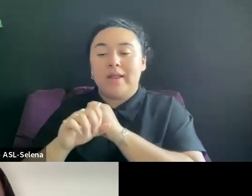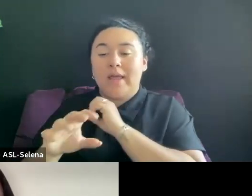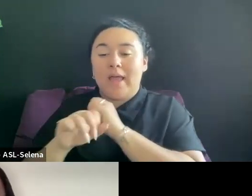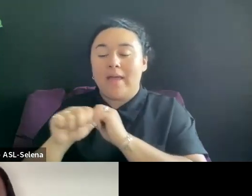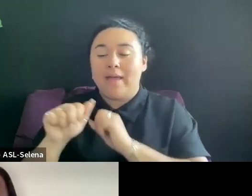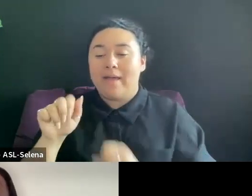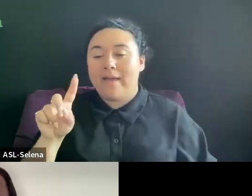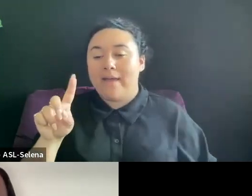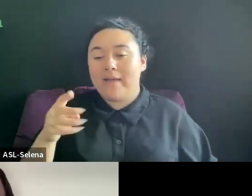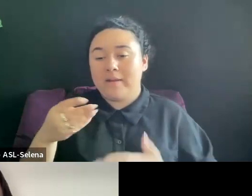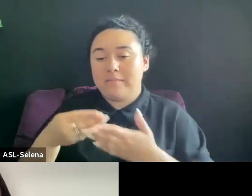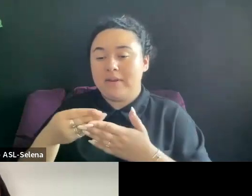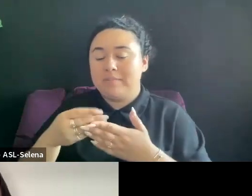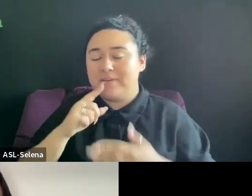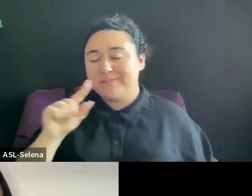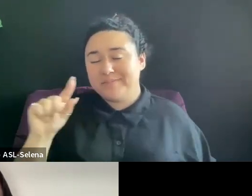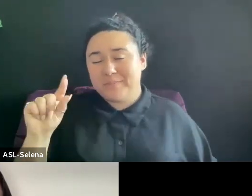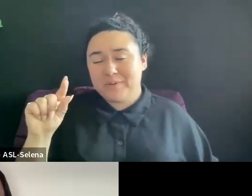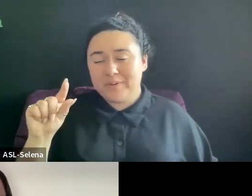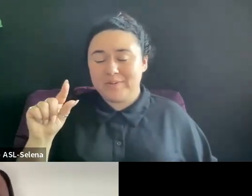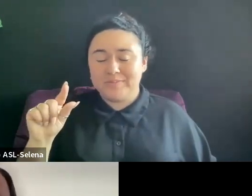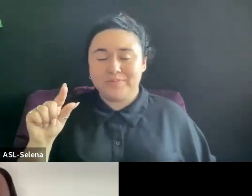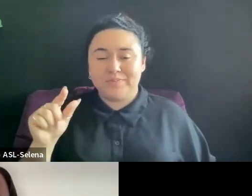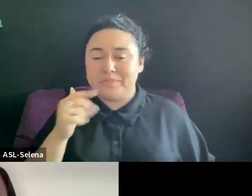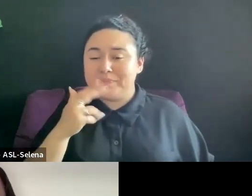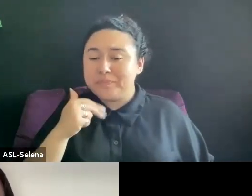AND IT MAY OR MAY NOT BE WORTH IT.